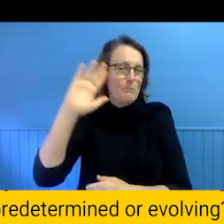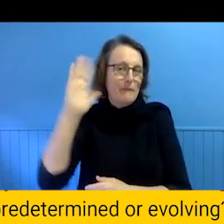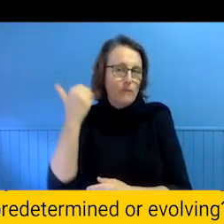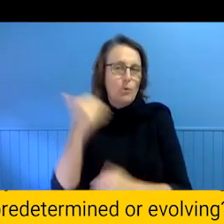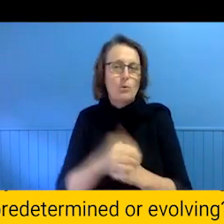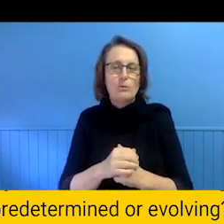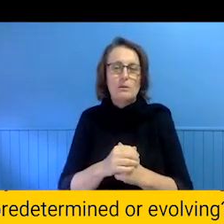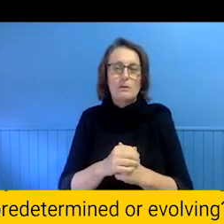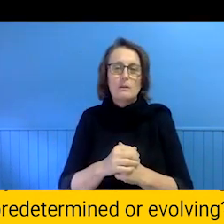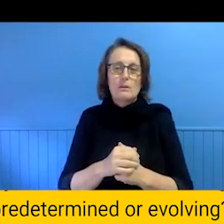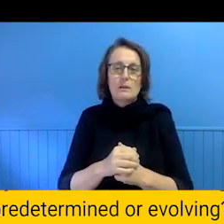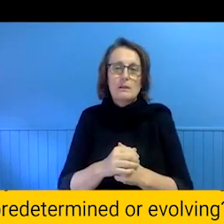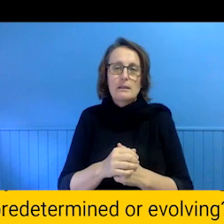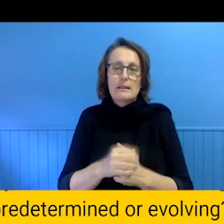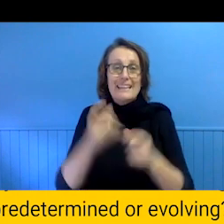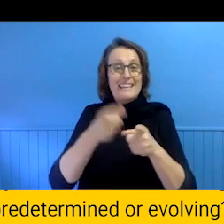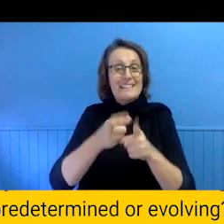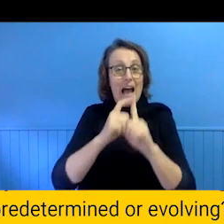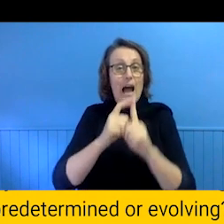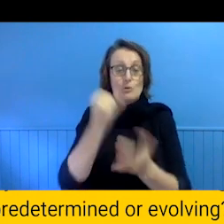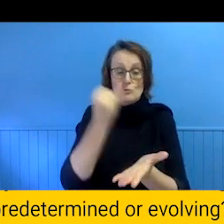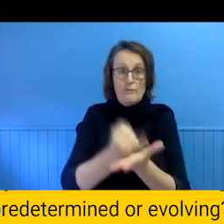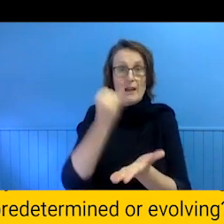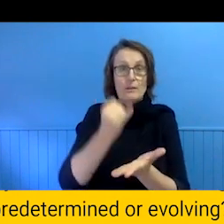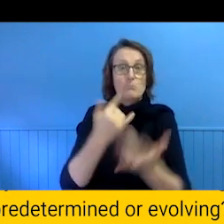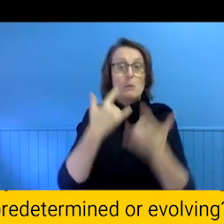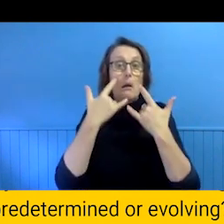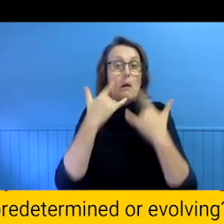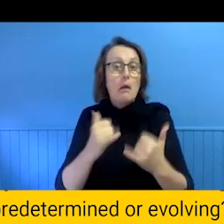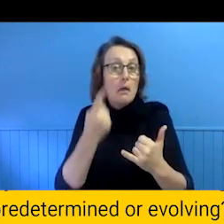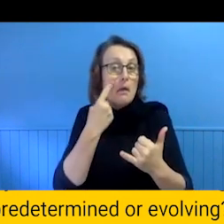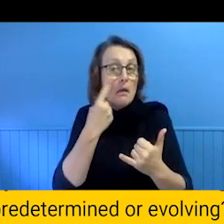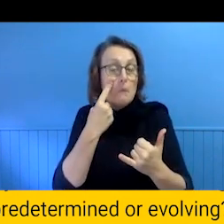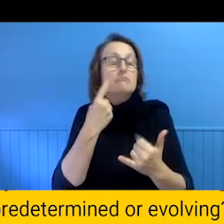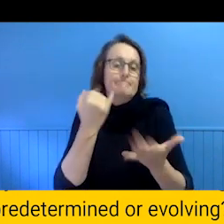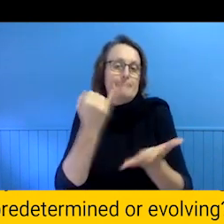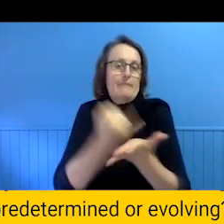really hard to fail, but that is what experimentation is about. It is